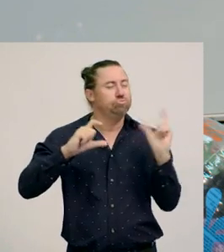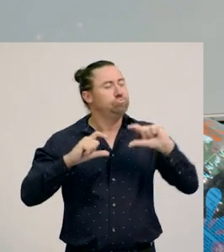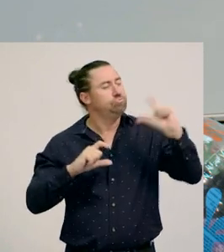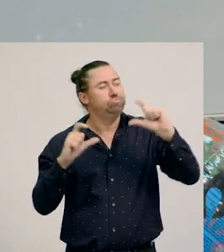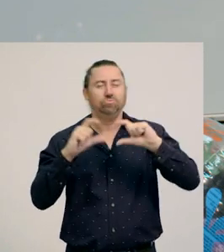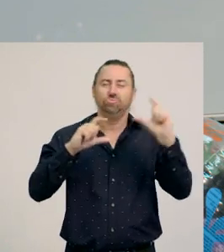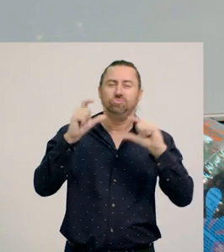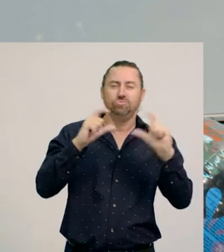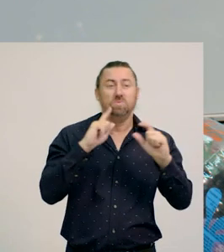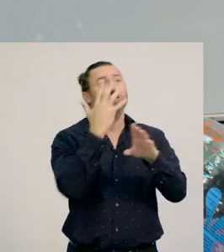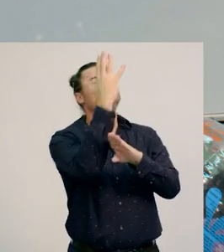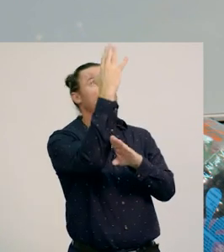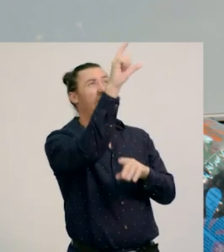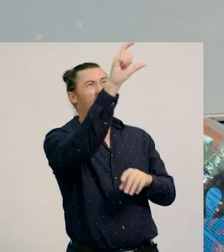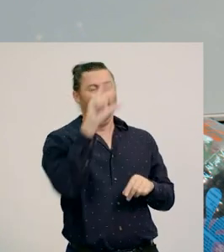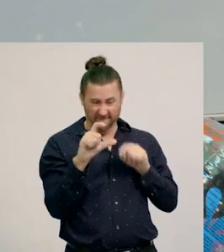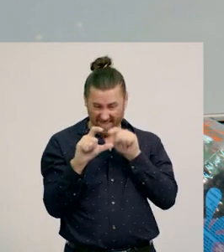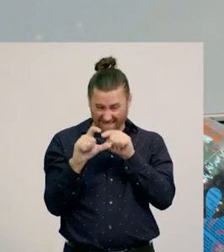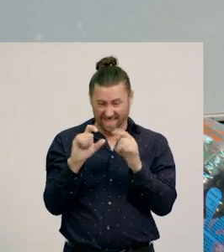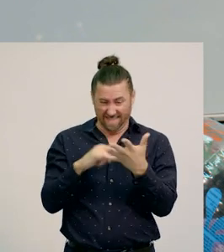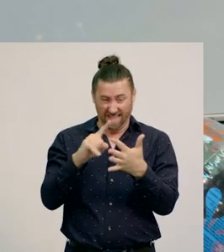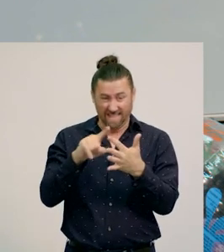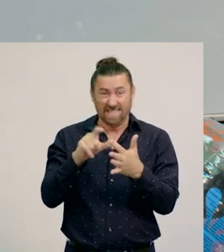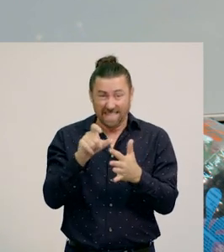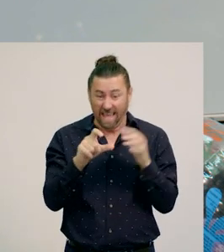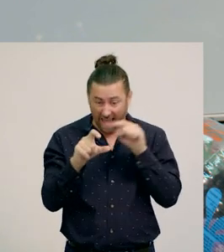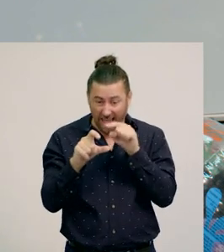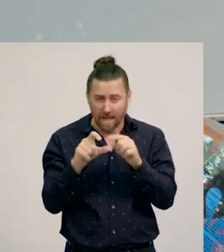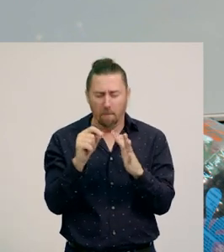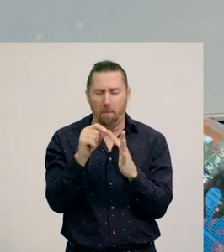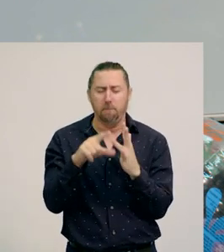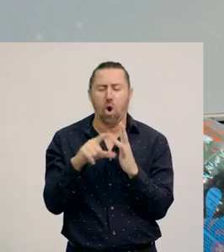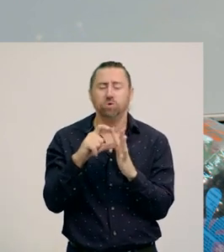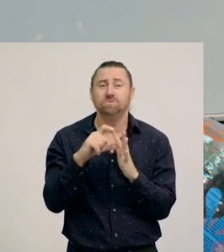[rattling] It rattles when you shake it.